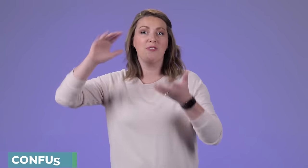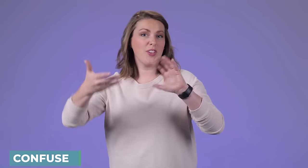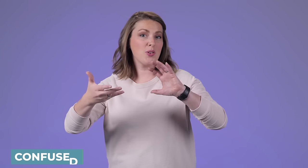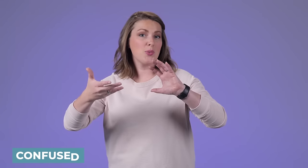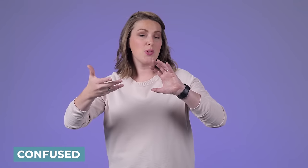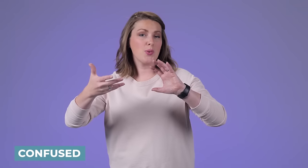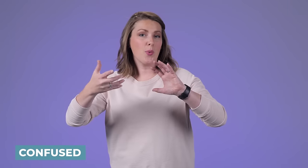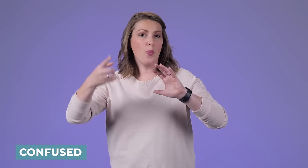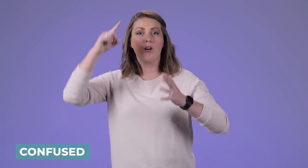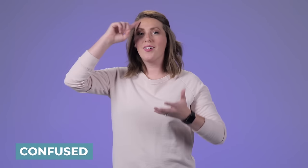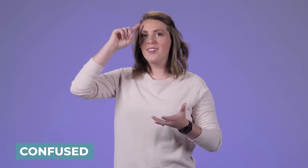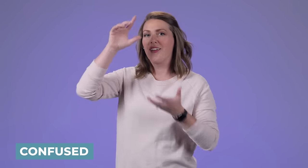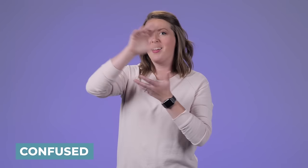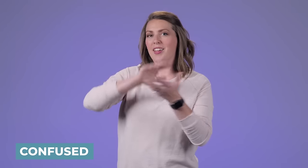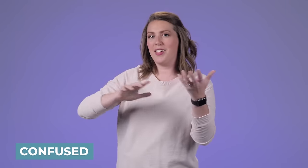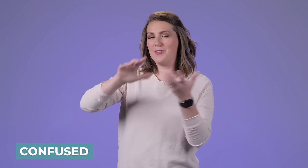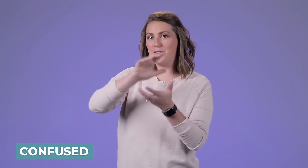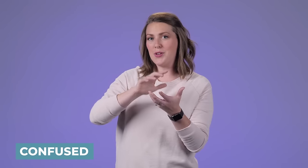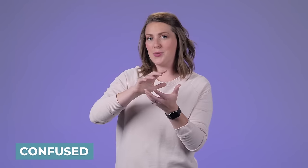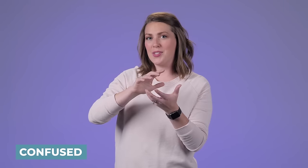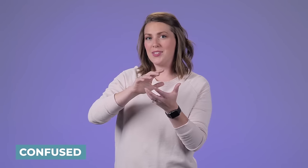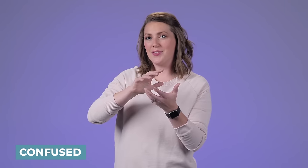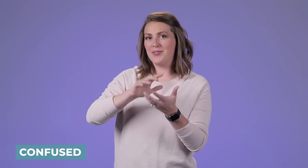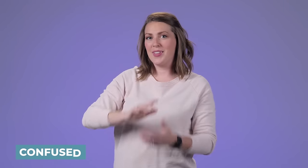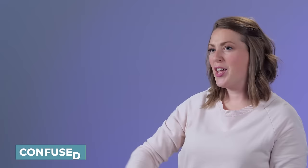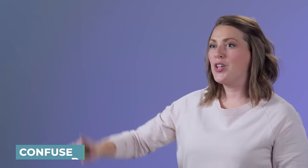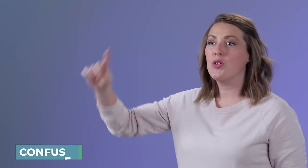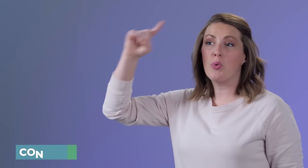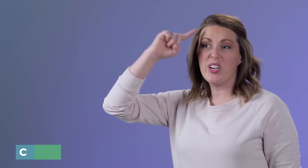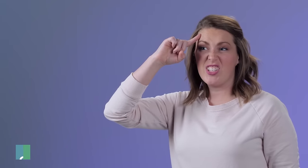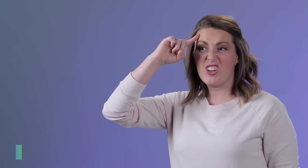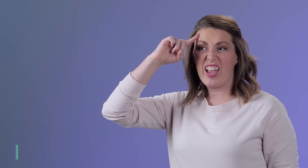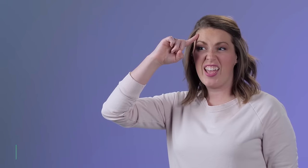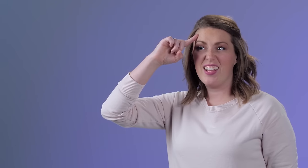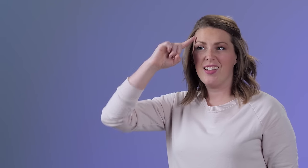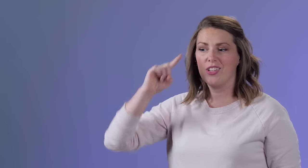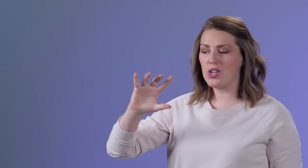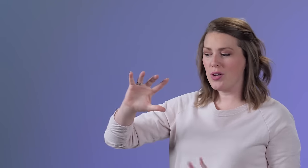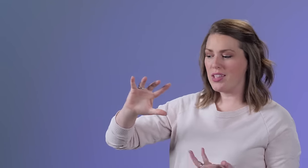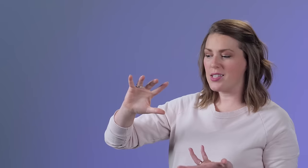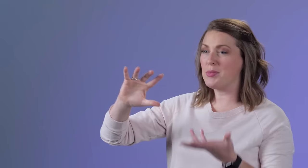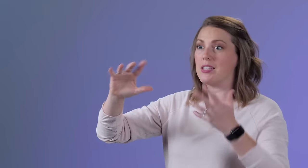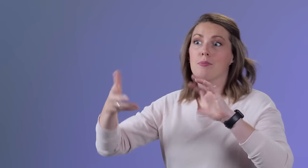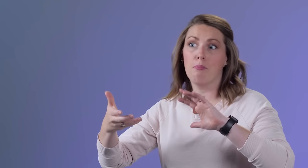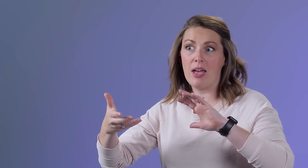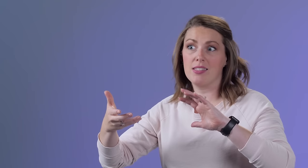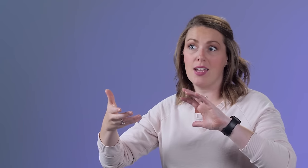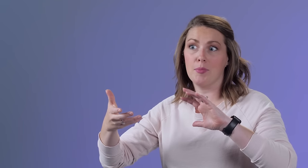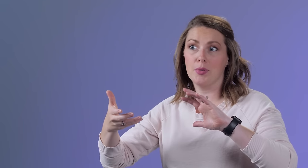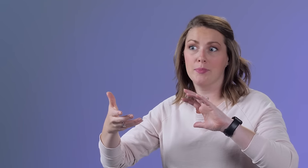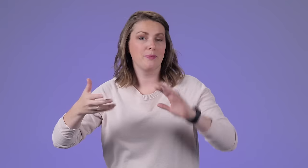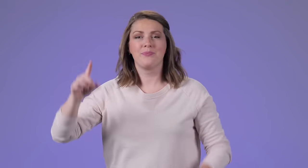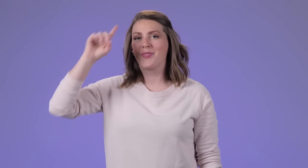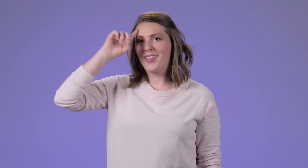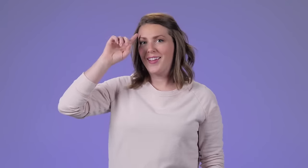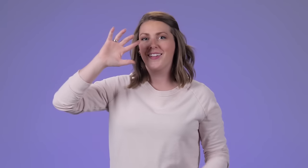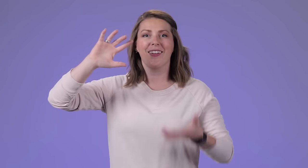or well', your dominant hand is coming from your chin down to your non-dominant 'good or well.'